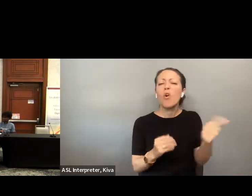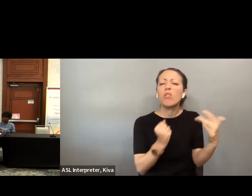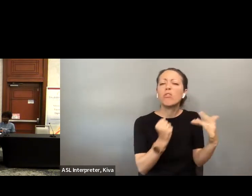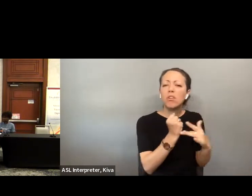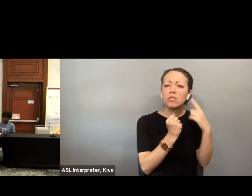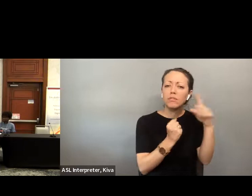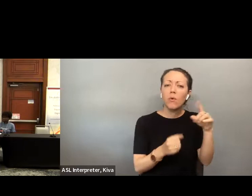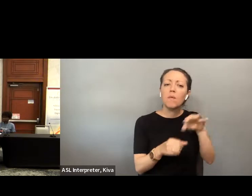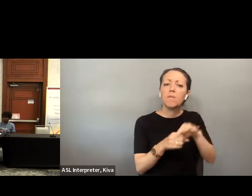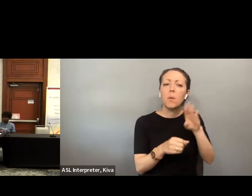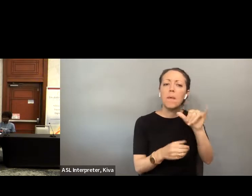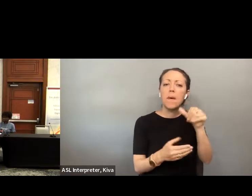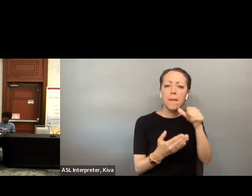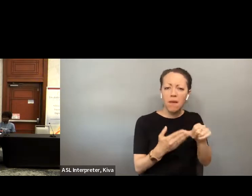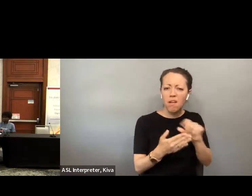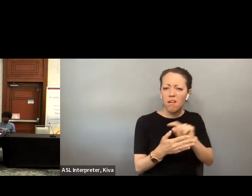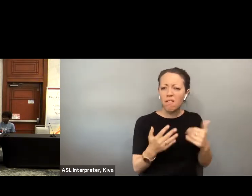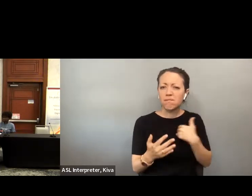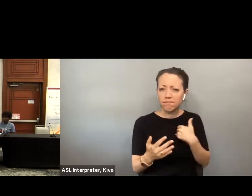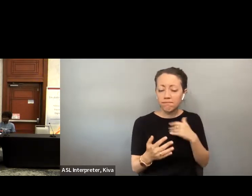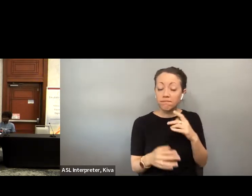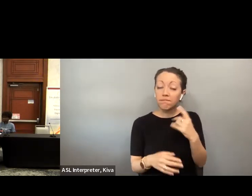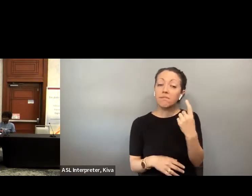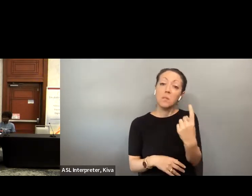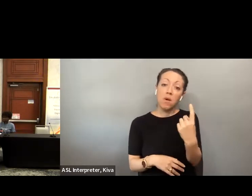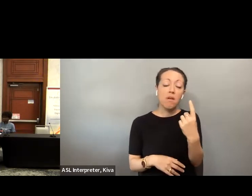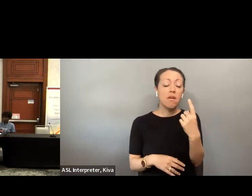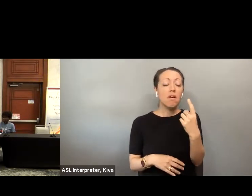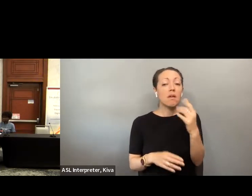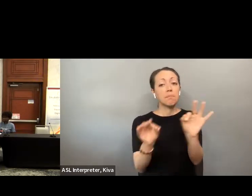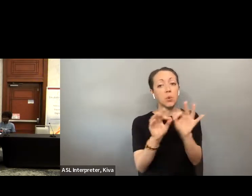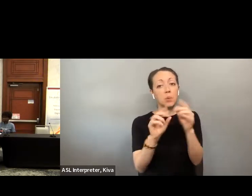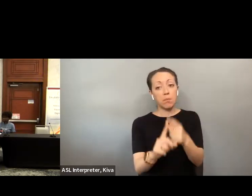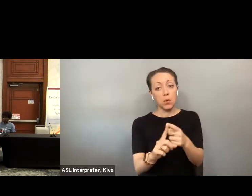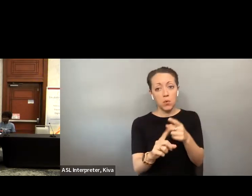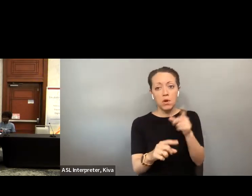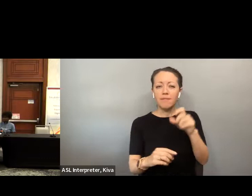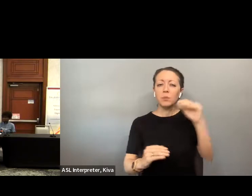This conversation we're developing here. I think there's been some great topics already raised on this this subject I think that there's a some important components that really need to be considered when we're talking about in further expanding the use of enhanced ballot or similar of enhanced ballot or similar accessible technology for